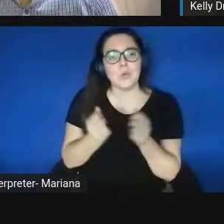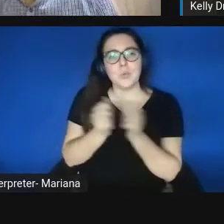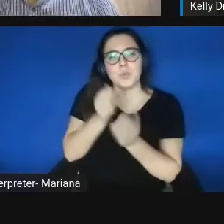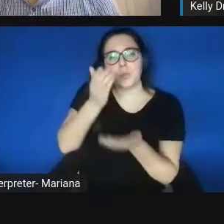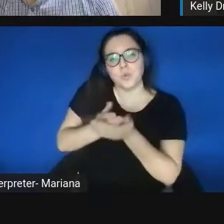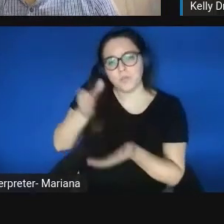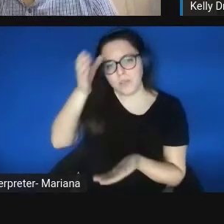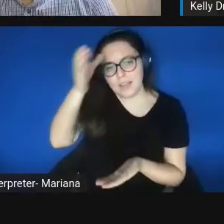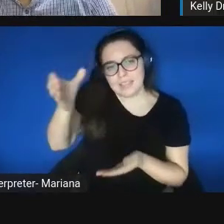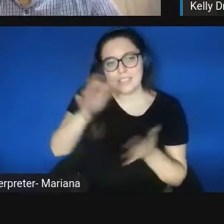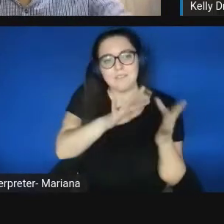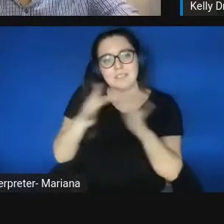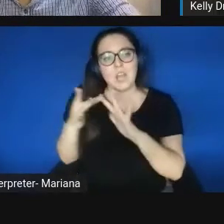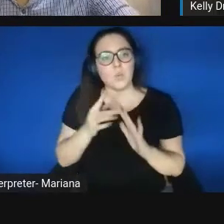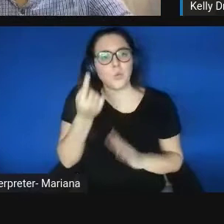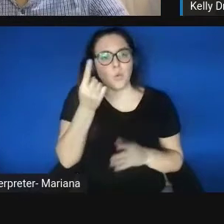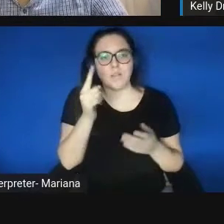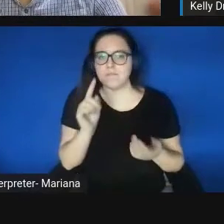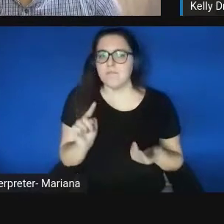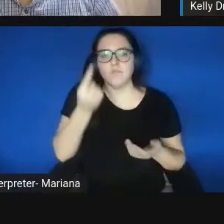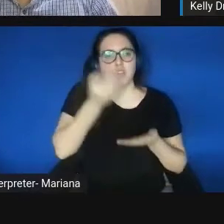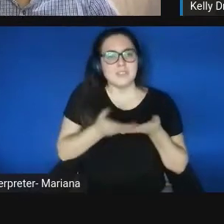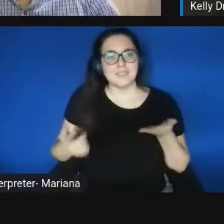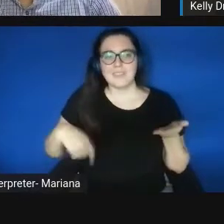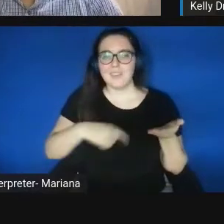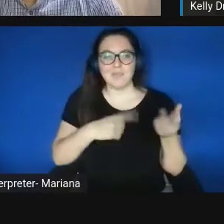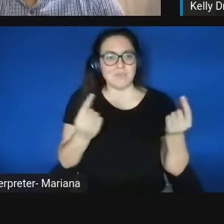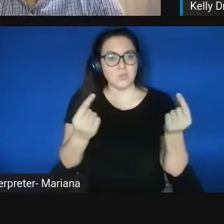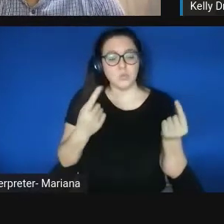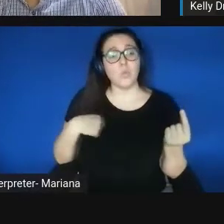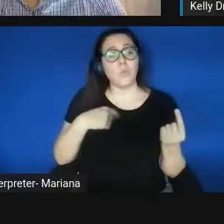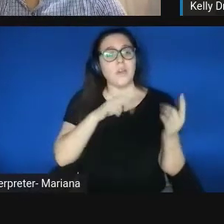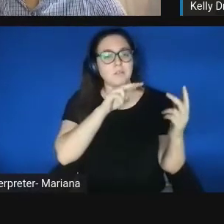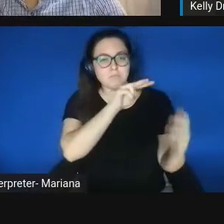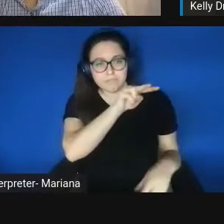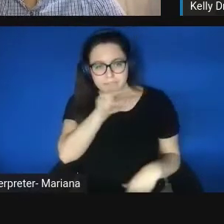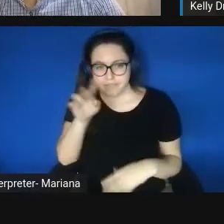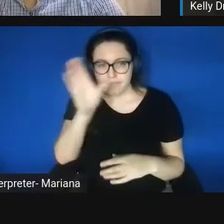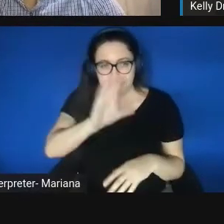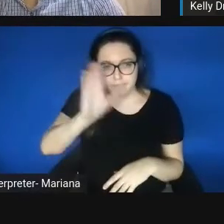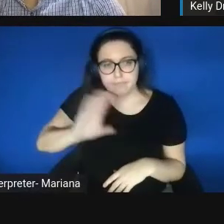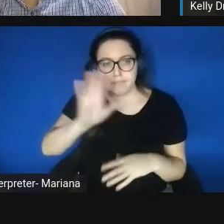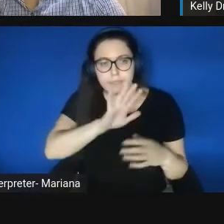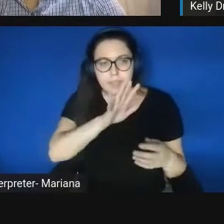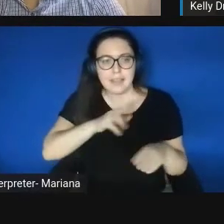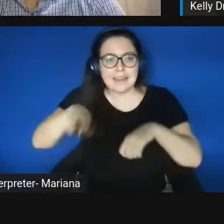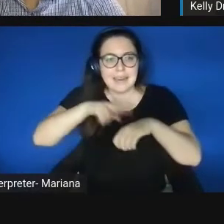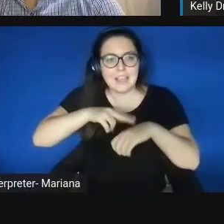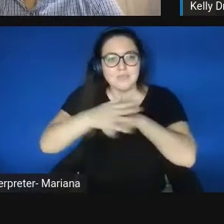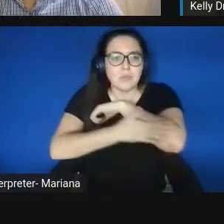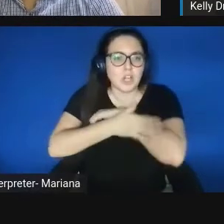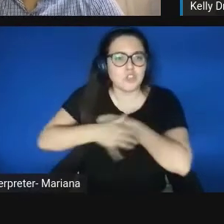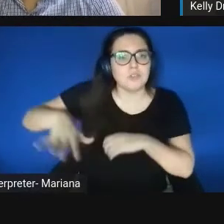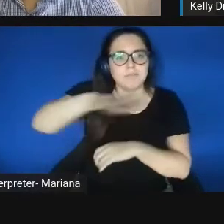one of the first things we did was look across the nation for some of the best practices and programs that are doing the work every day.